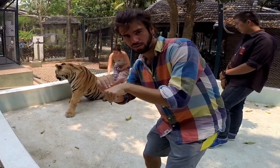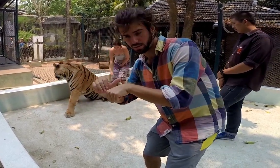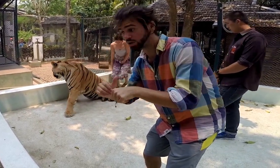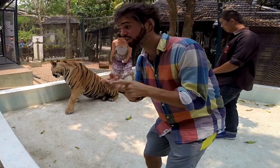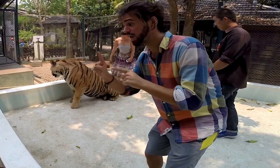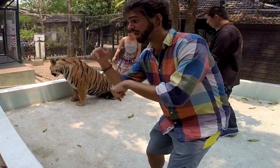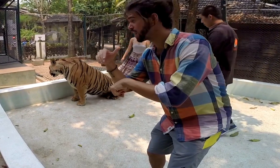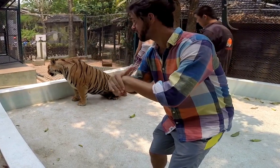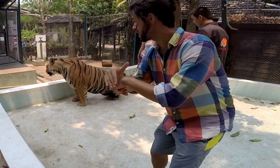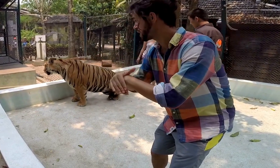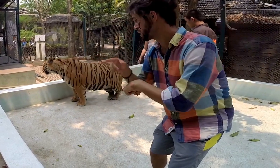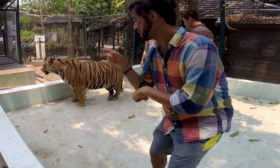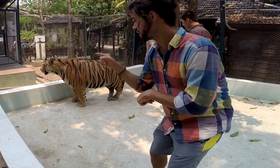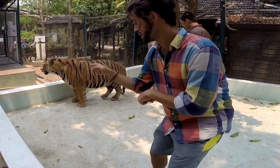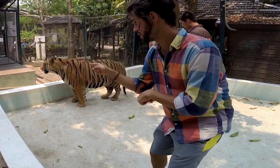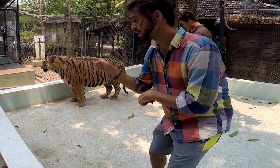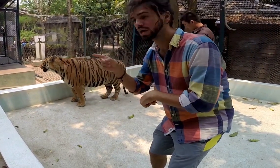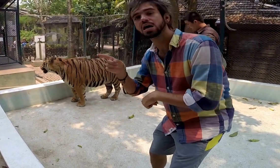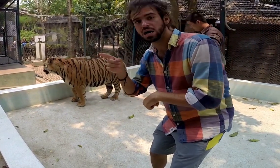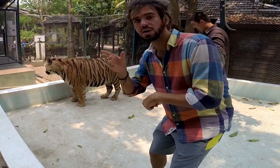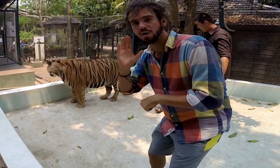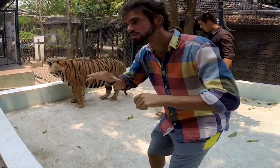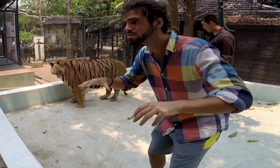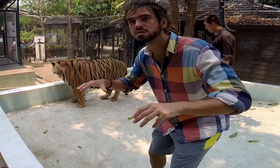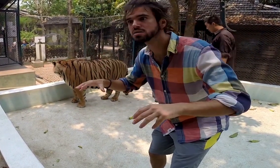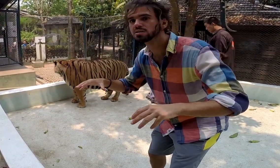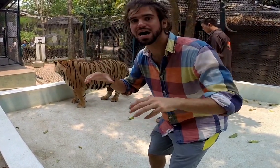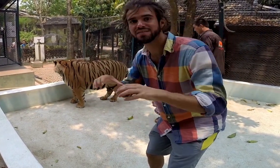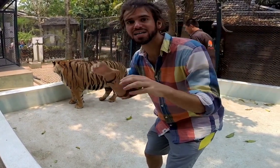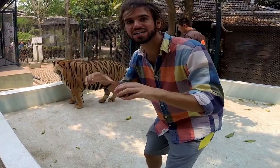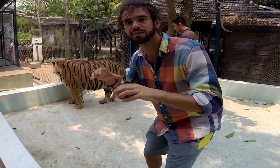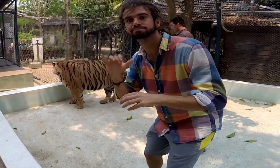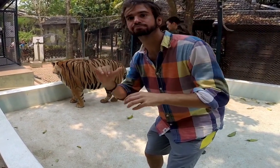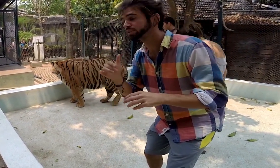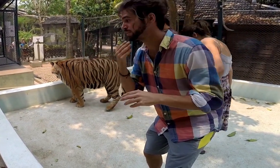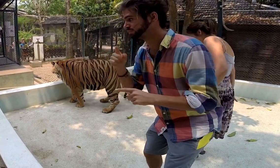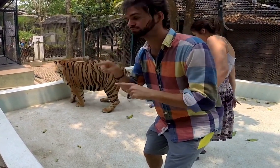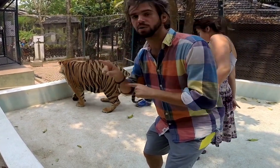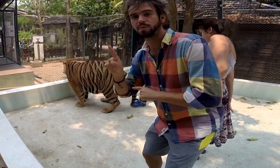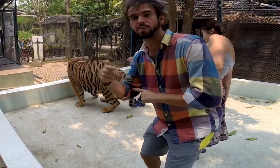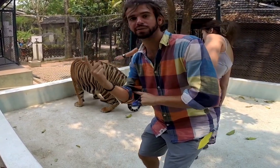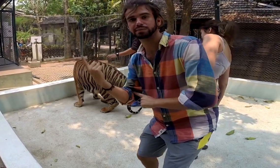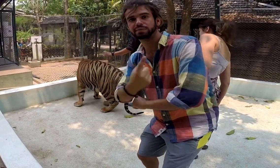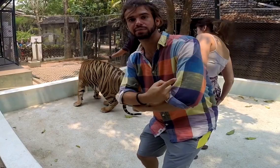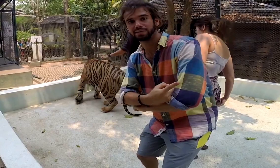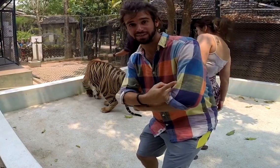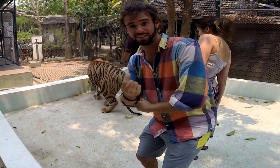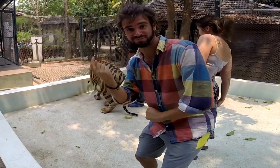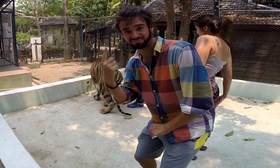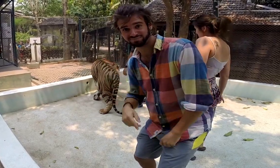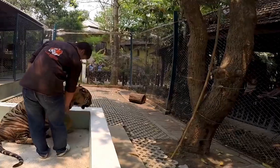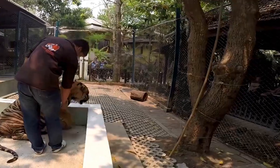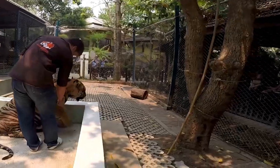They are active at night. So, its better to visit during the day.